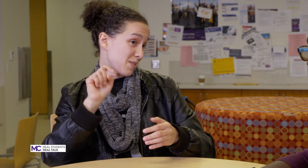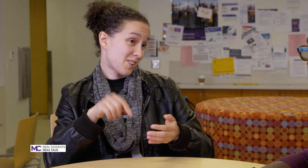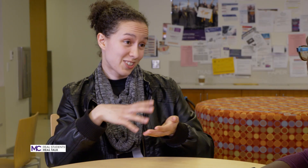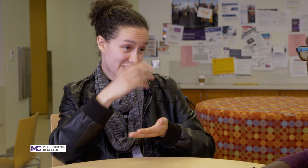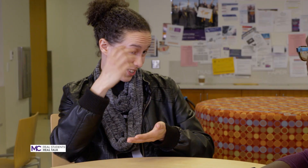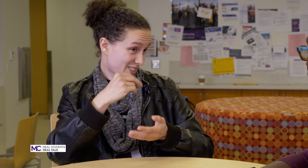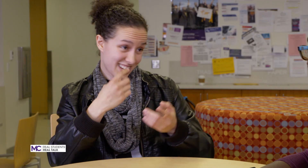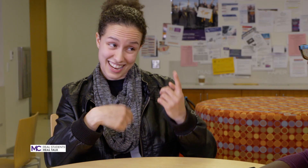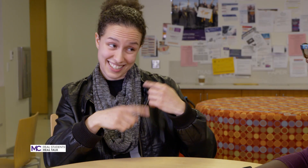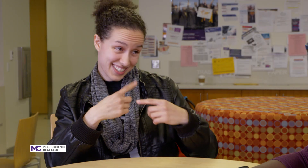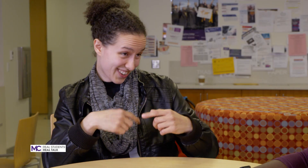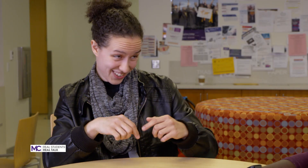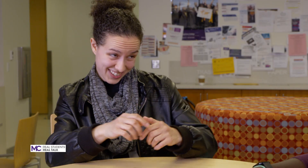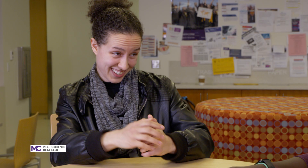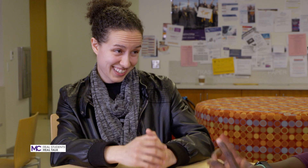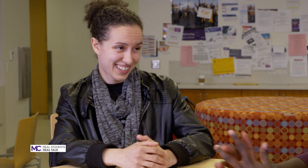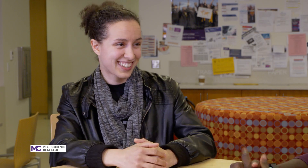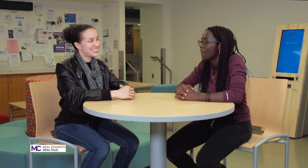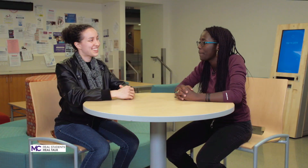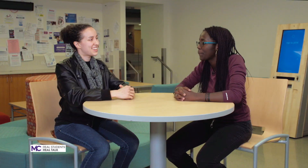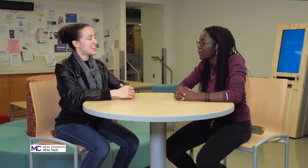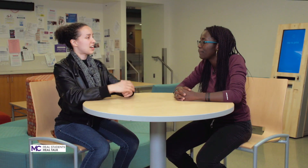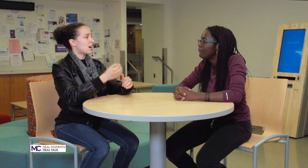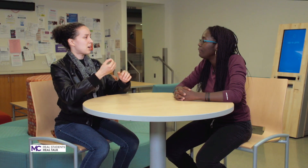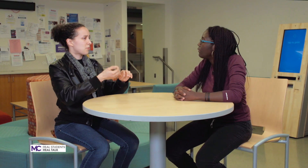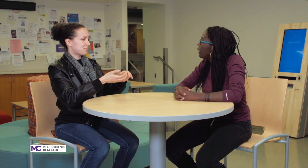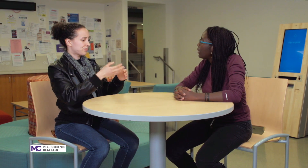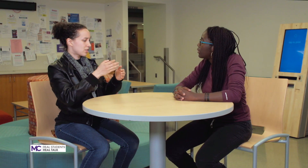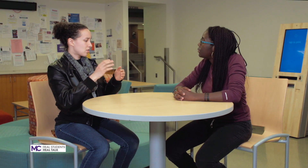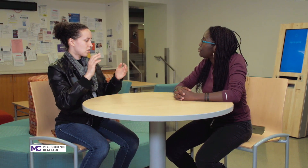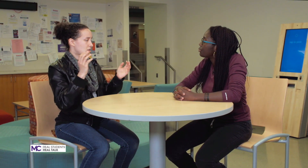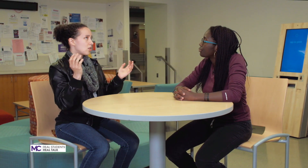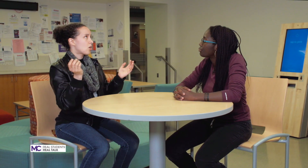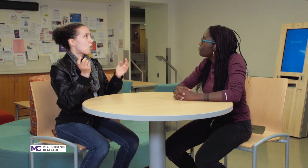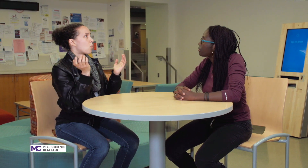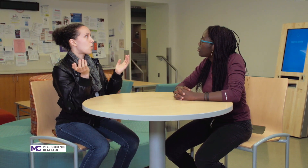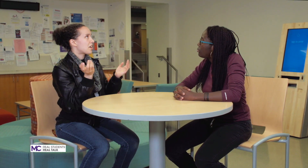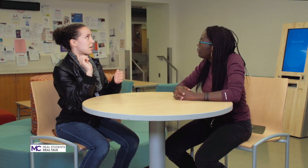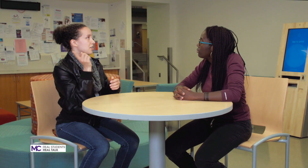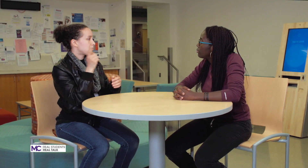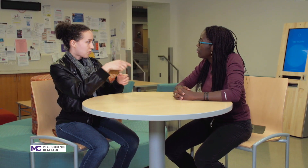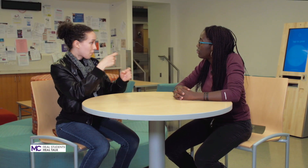here to learn ASL where are you from